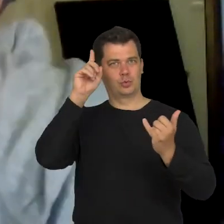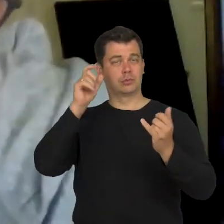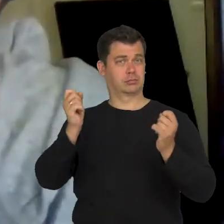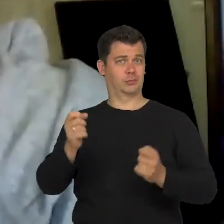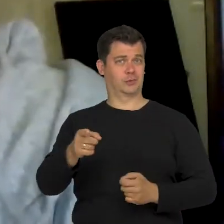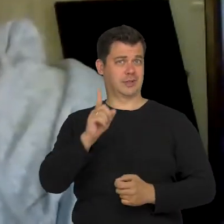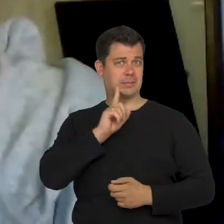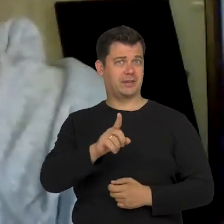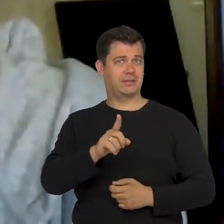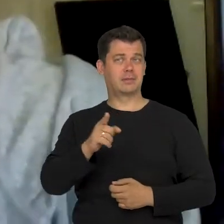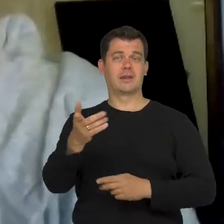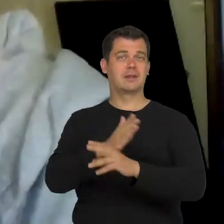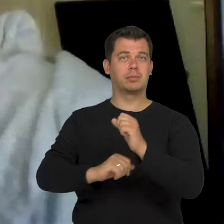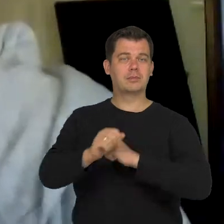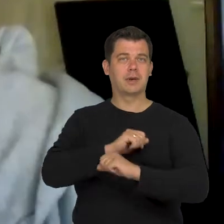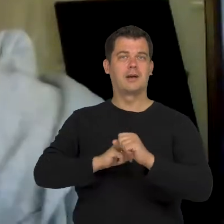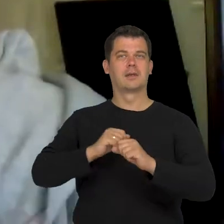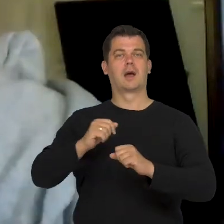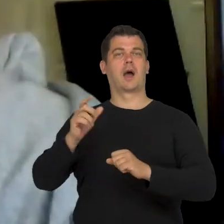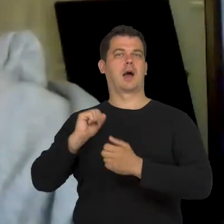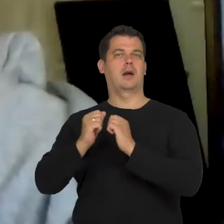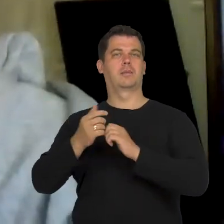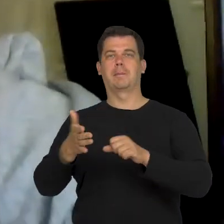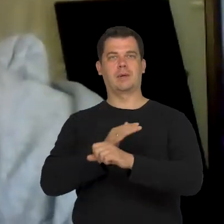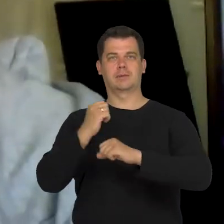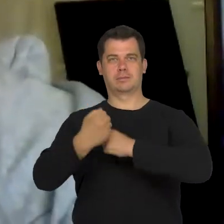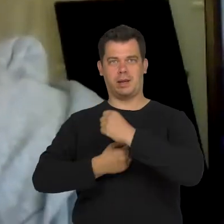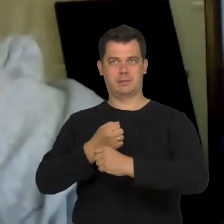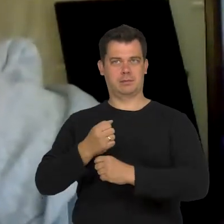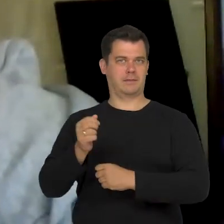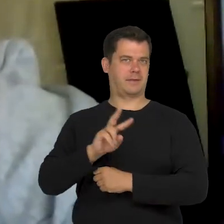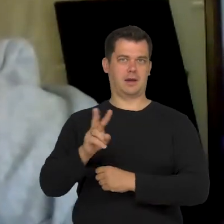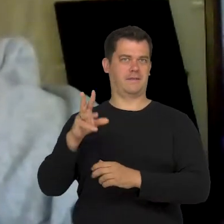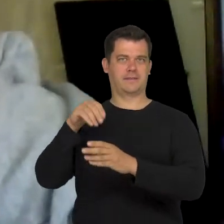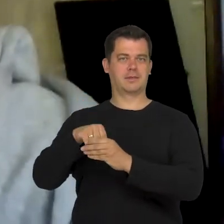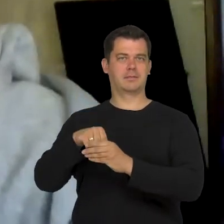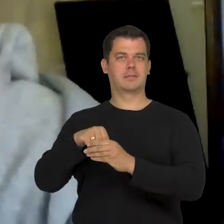Those with disabilities, and those without disabilities, etc. They form a sort of organism.